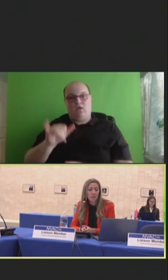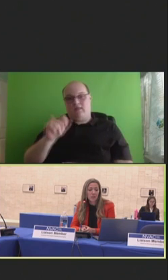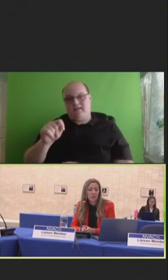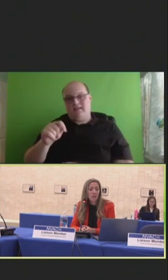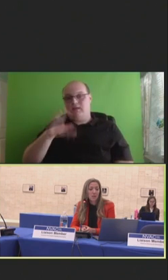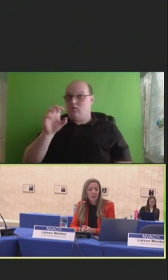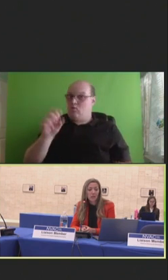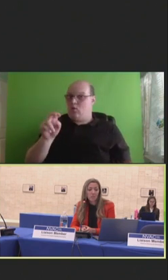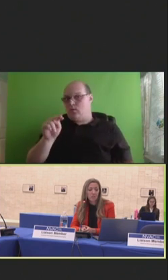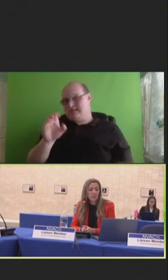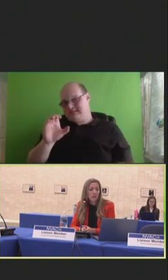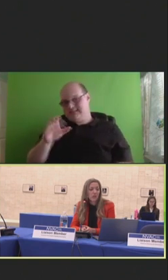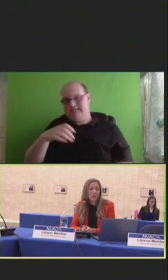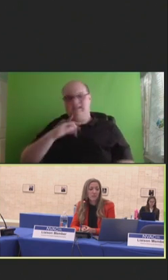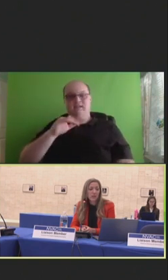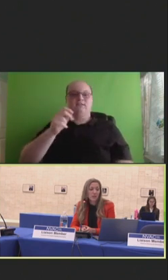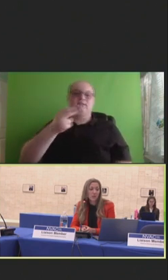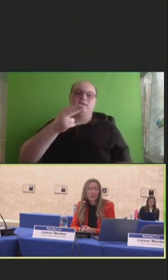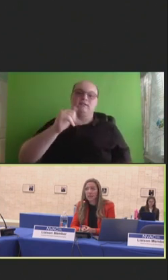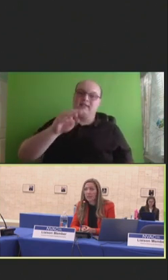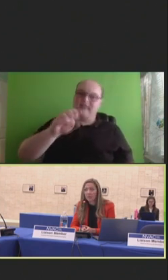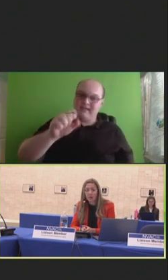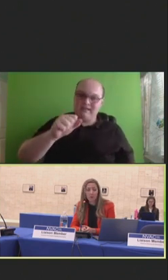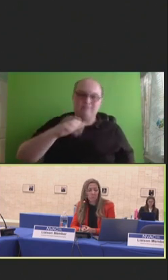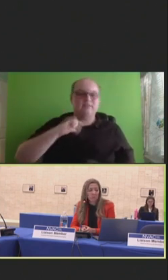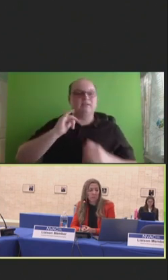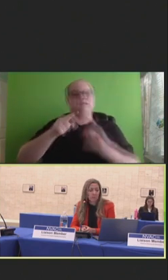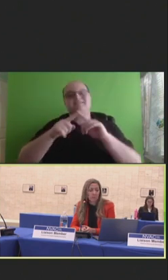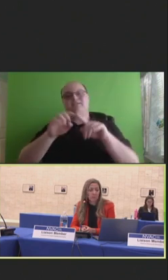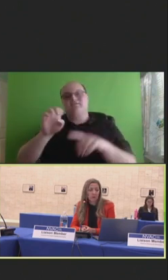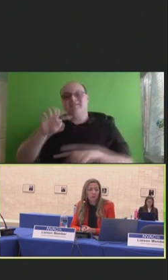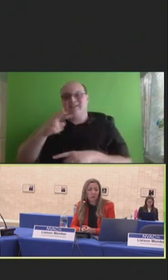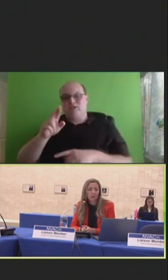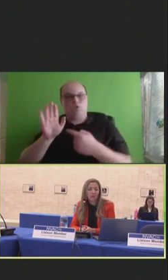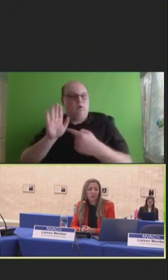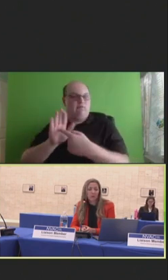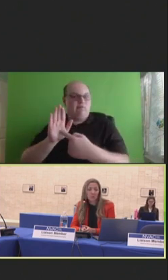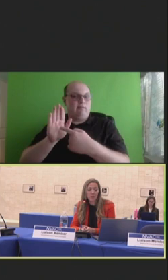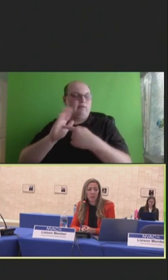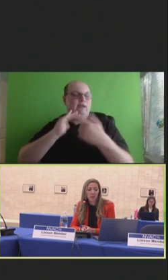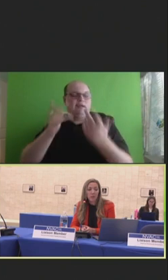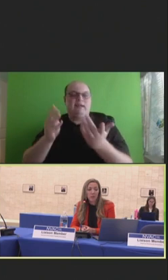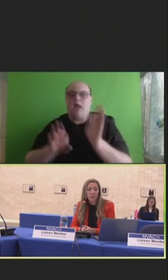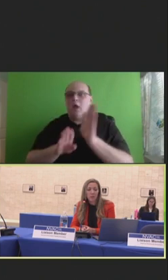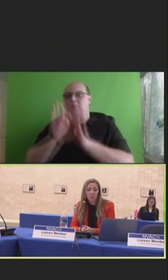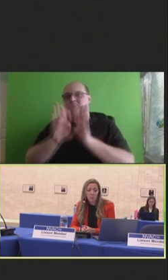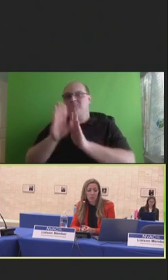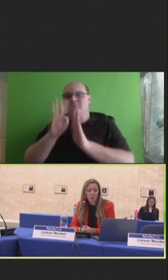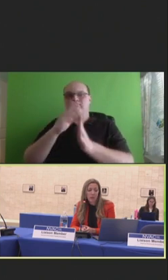ONC, HIMSS, and many different EHR representatives are currently developing Bulk Query as an